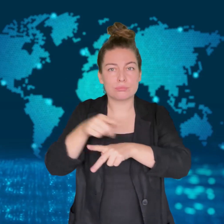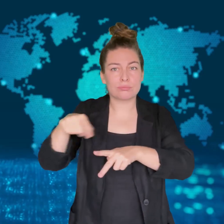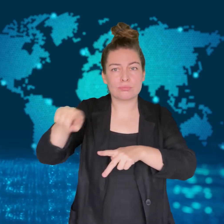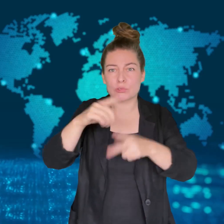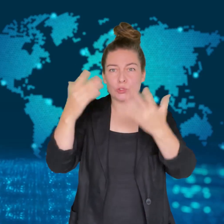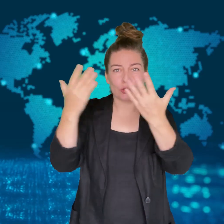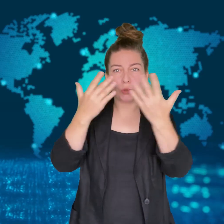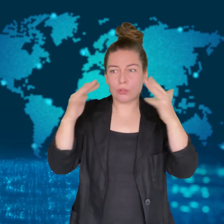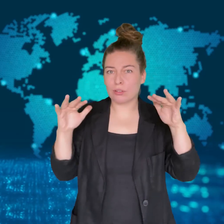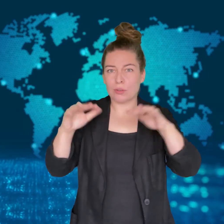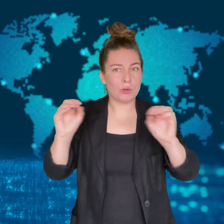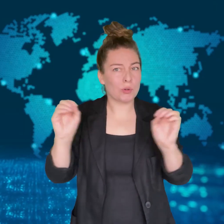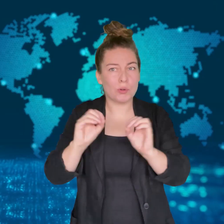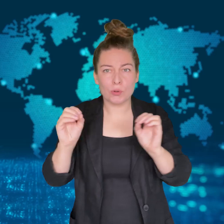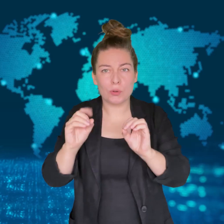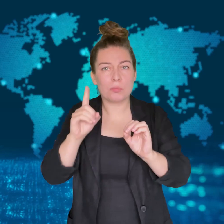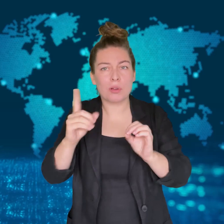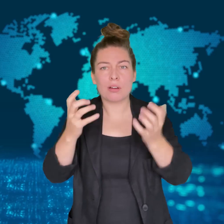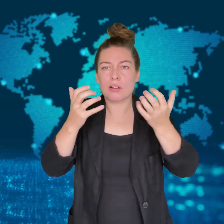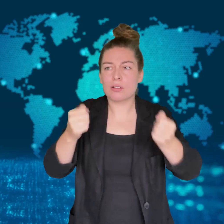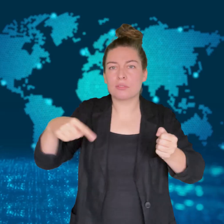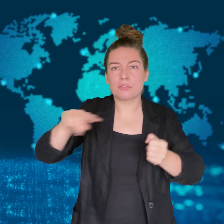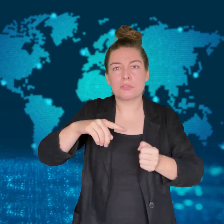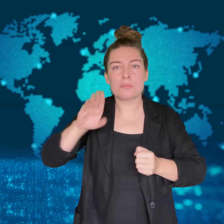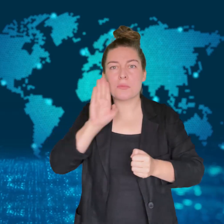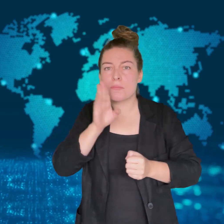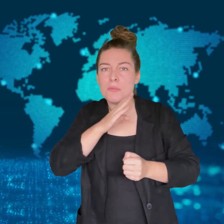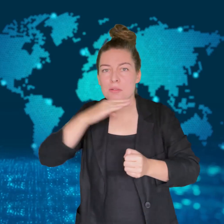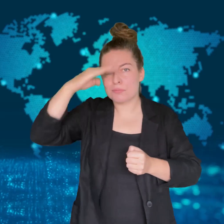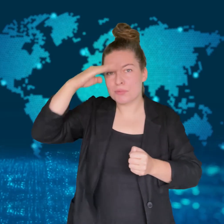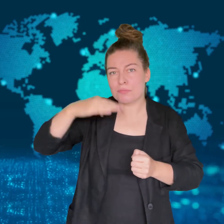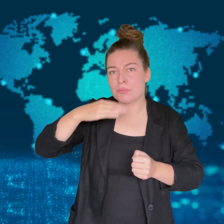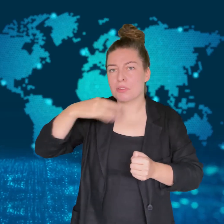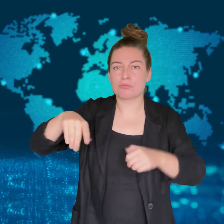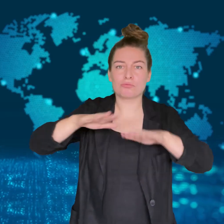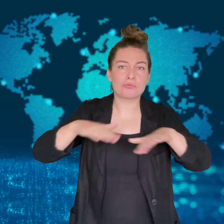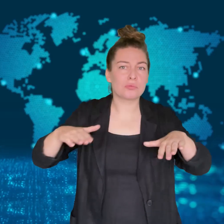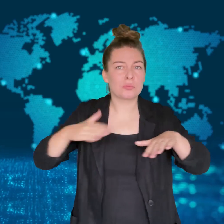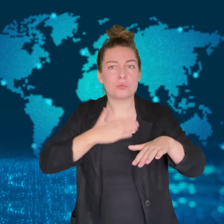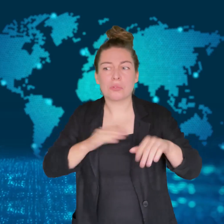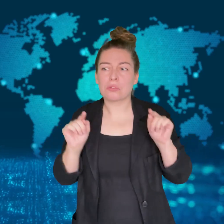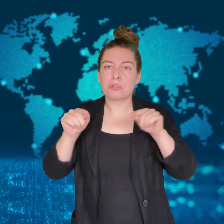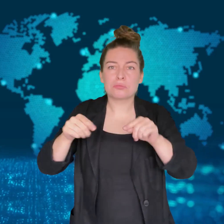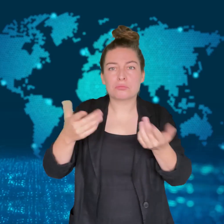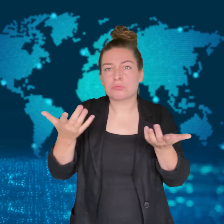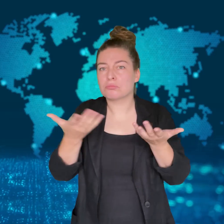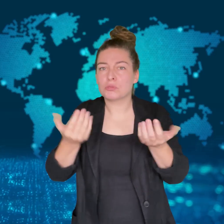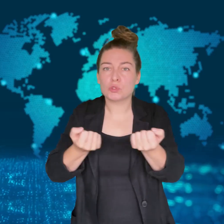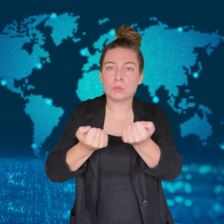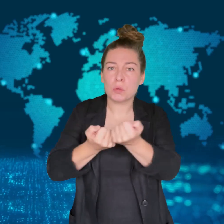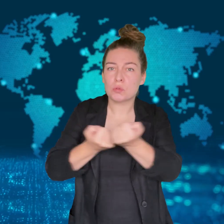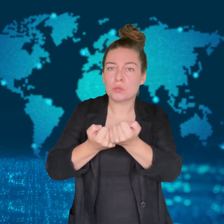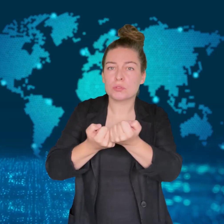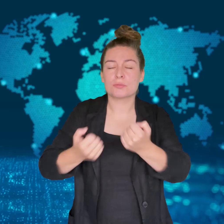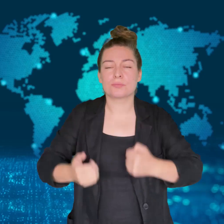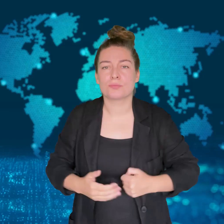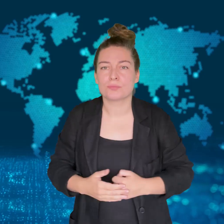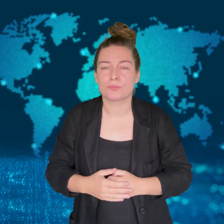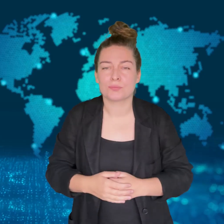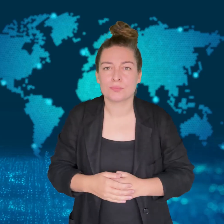That allowed President Emmanuel Macron to increase security presence around the country.